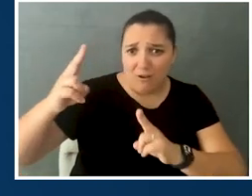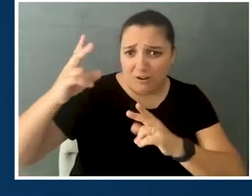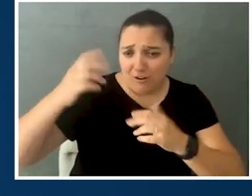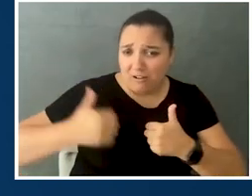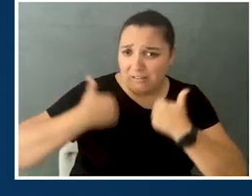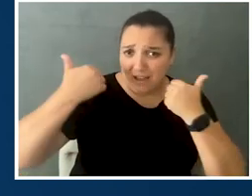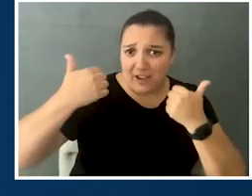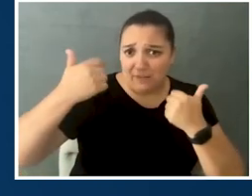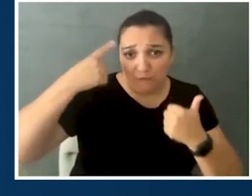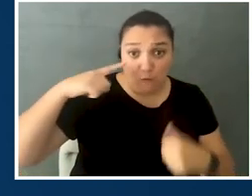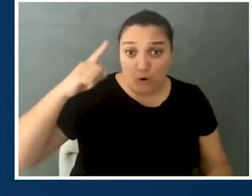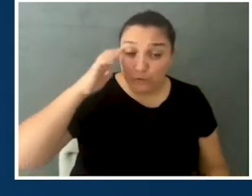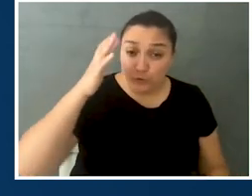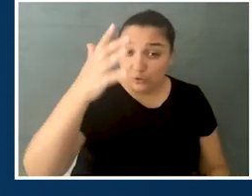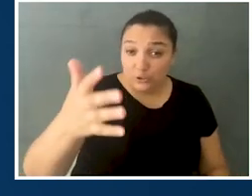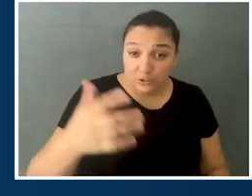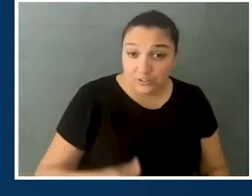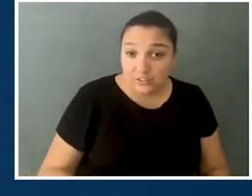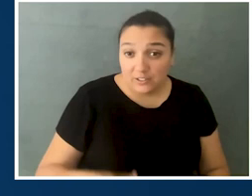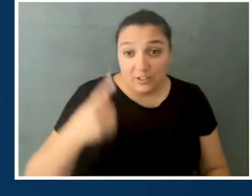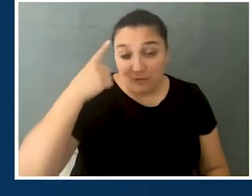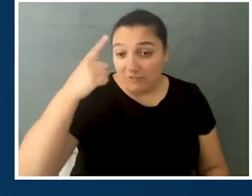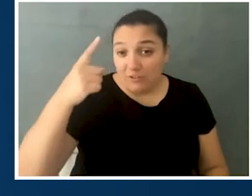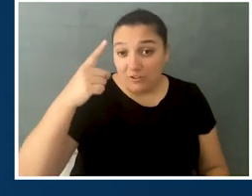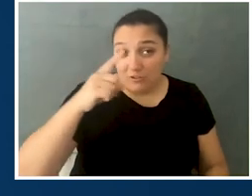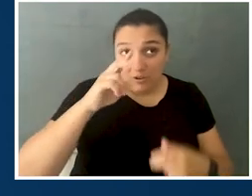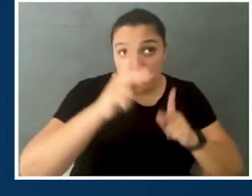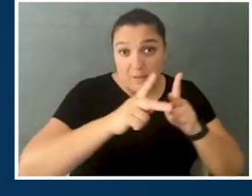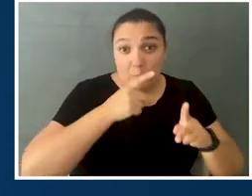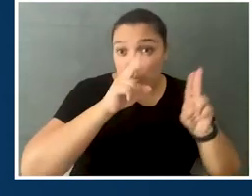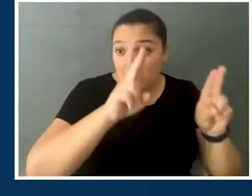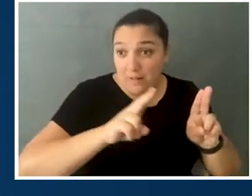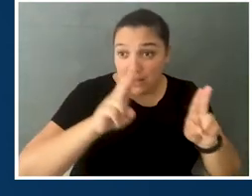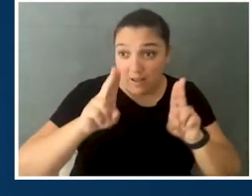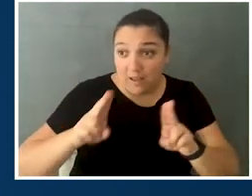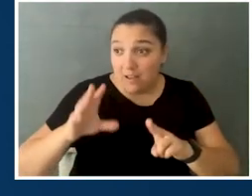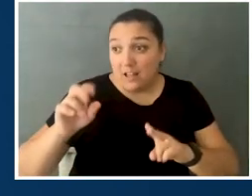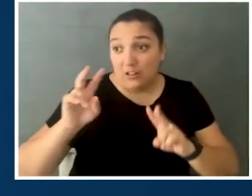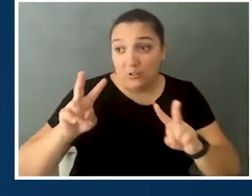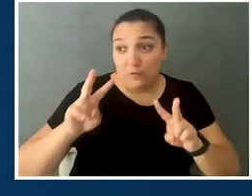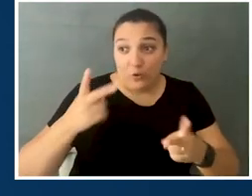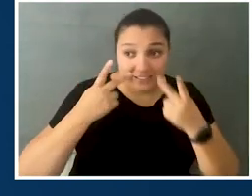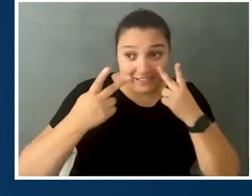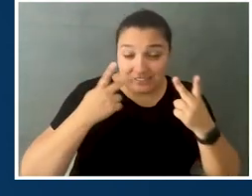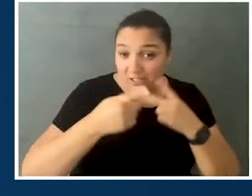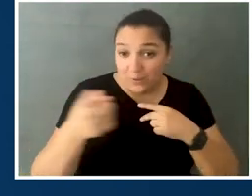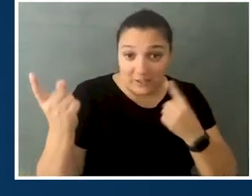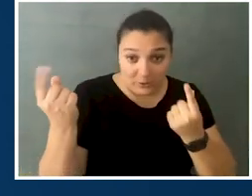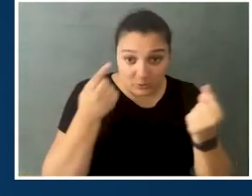really for the future of all of your applicants, and we just look forward to seeing everything that they're going to do